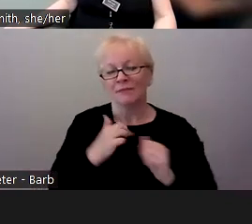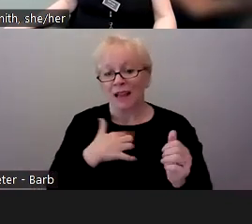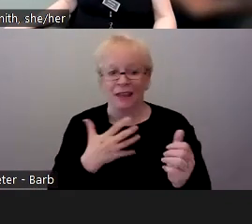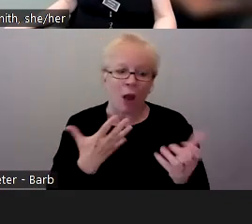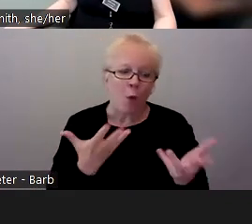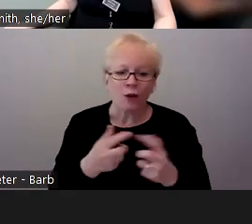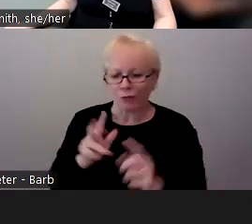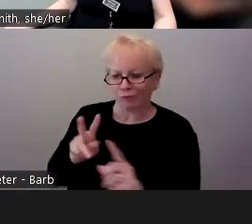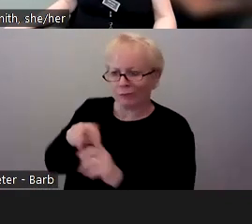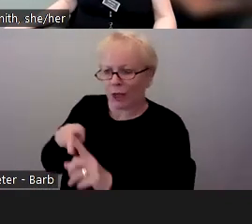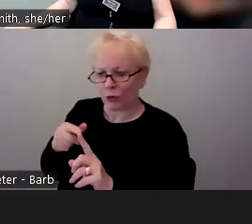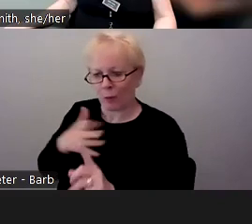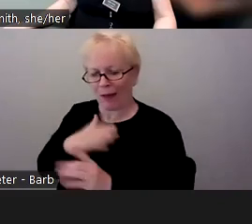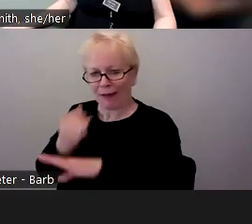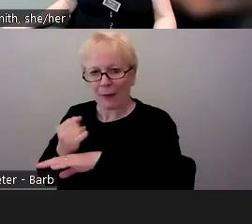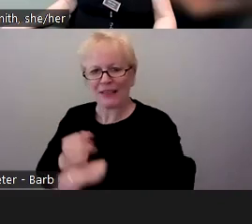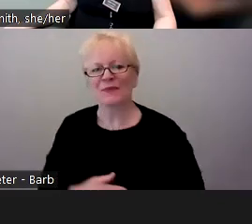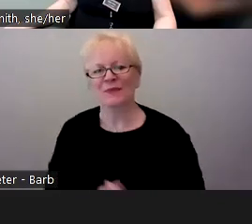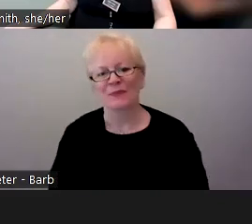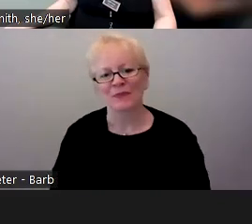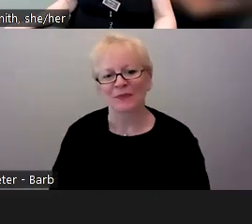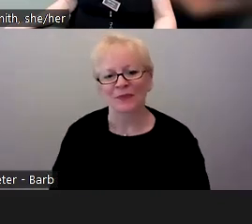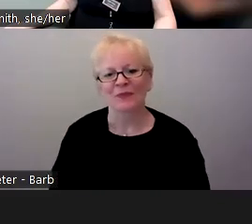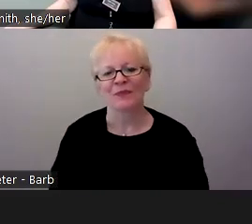This is Barb. Thank you all for sharing.